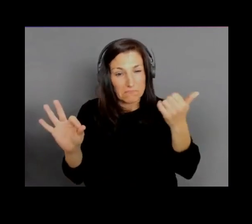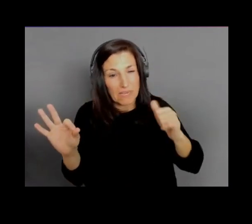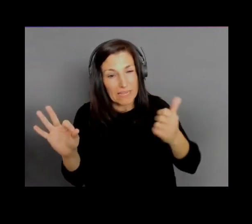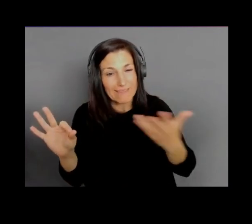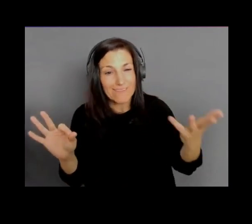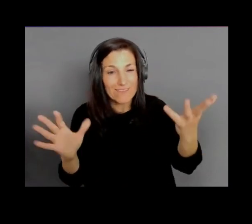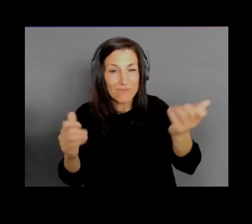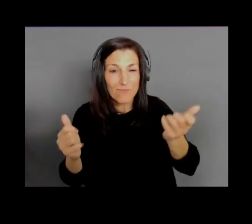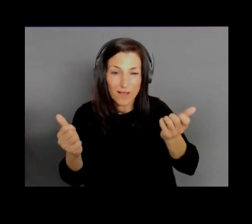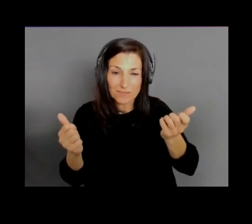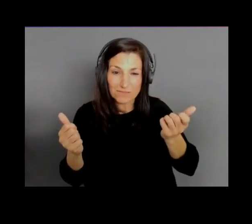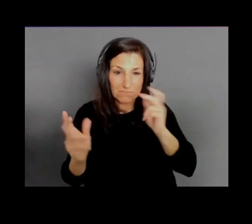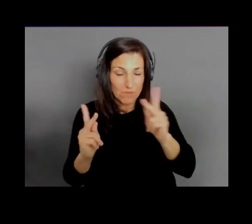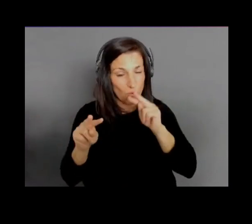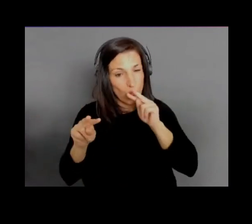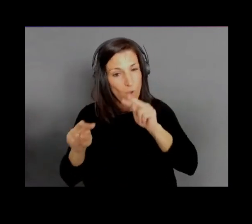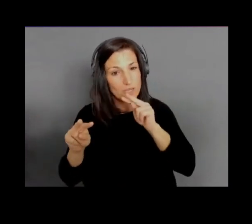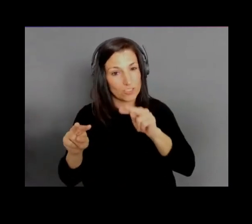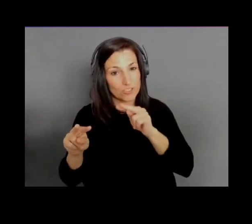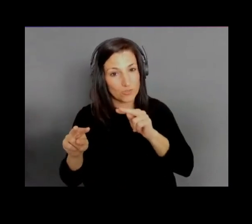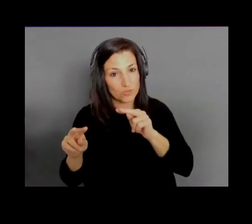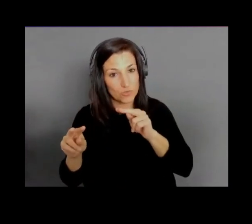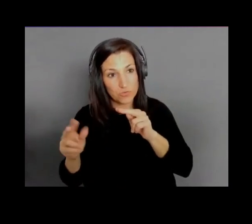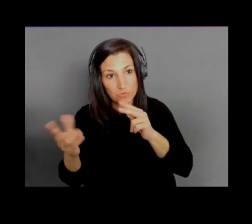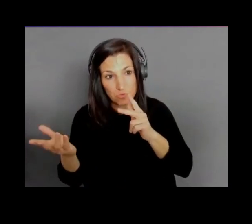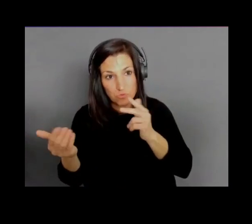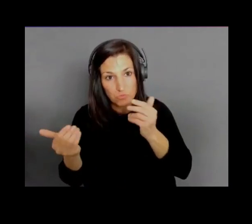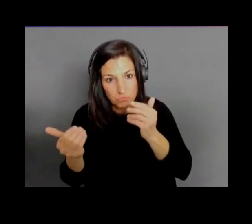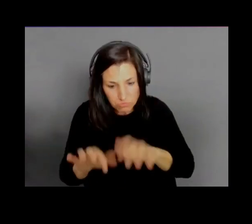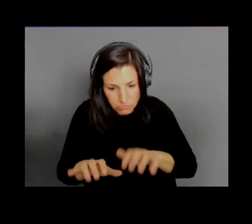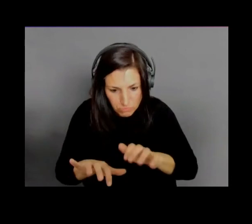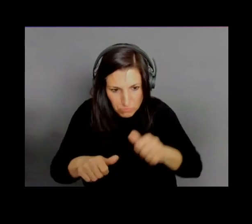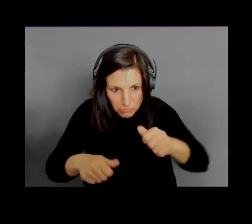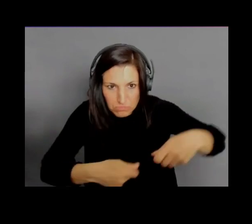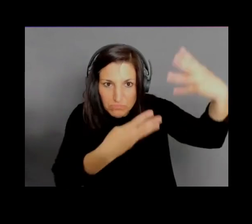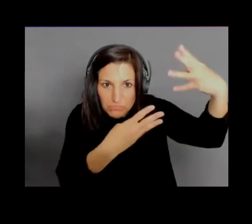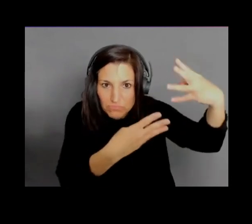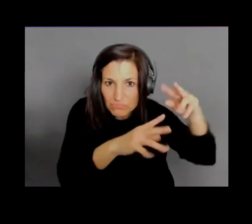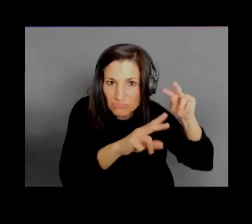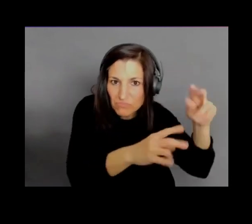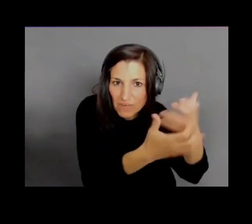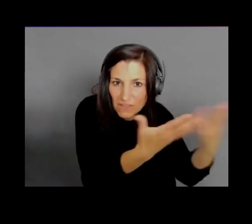I think maybe there was a mention of a Bot-a-Thon, too, Exactly, yeah. that maybe you wanna talk about.